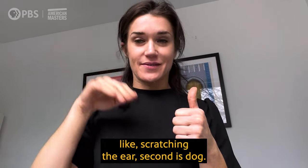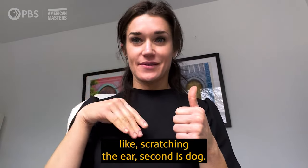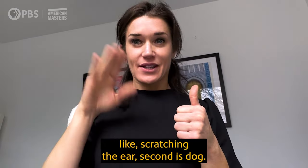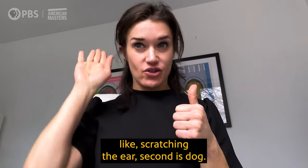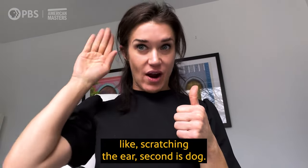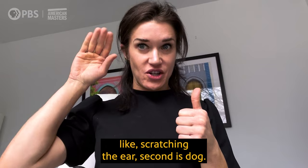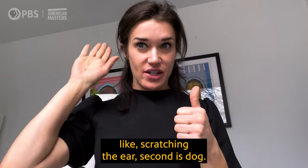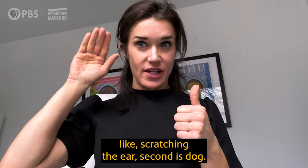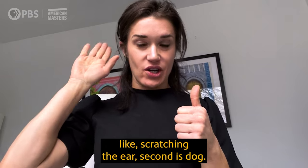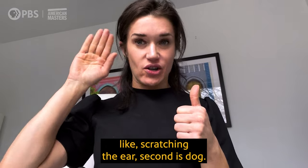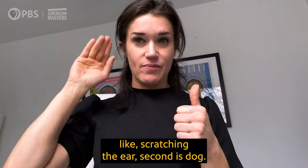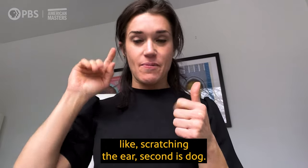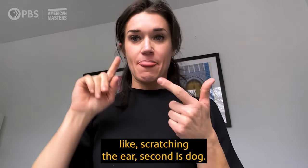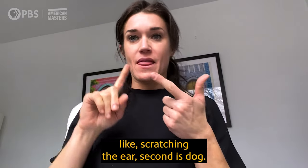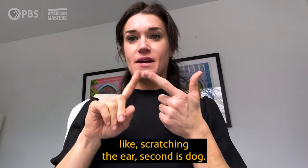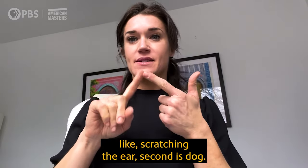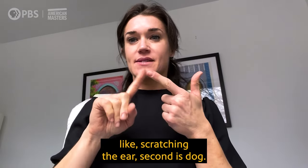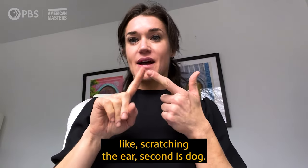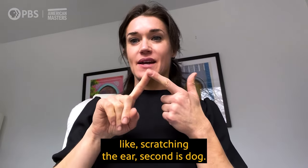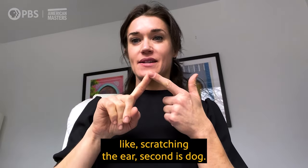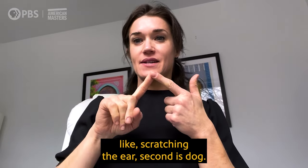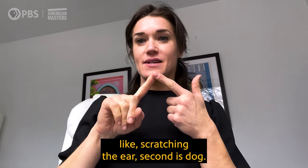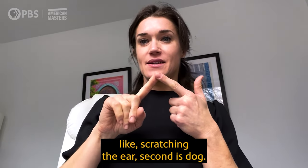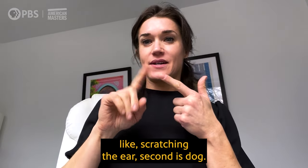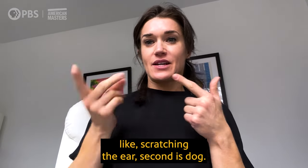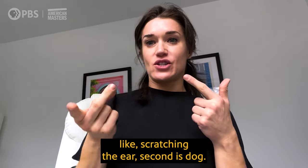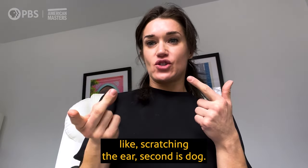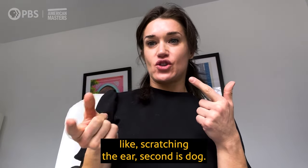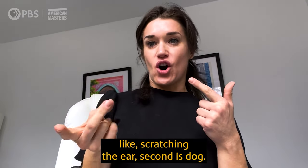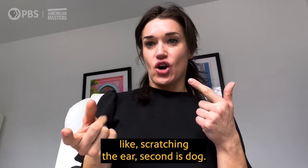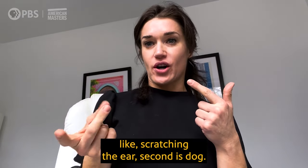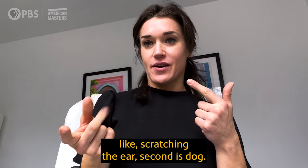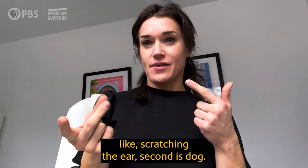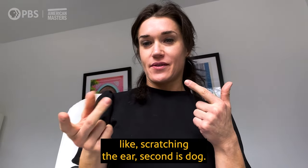like, scratching the ear, second is dog.